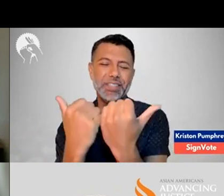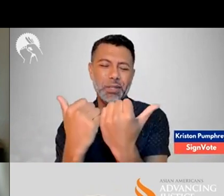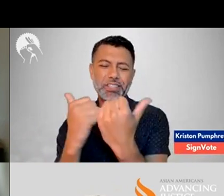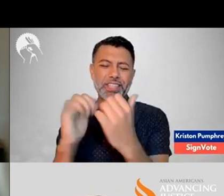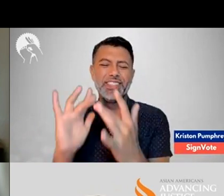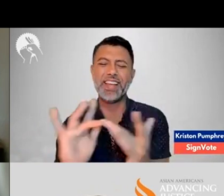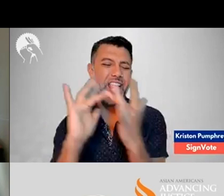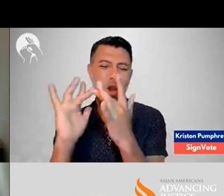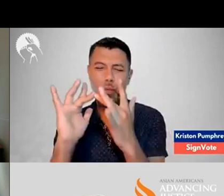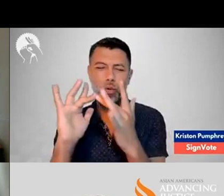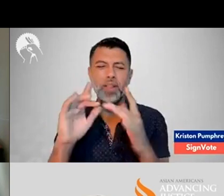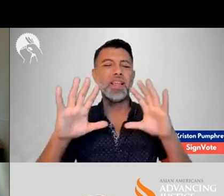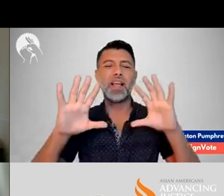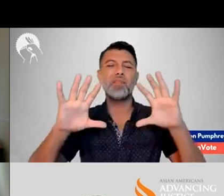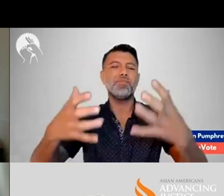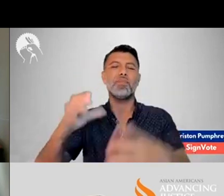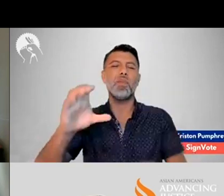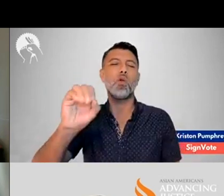A. I think it's association network.